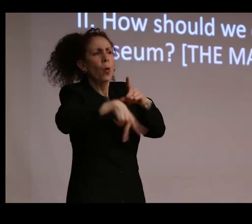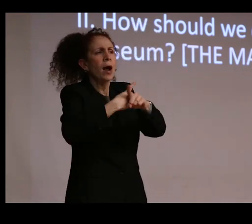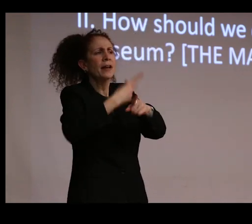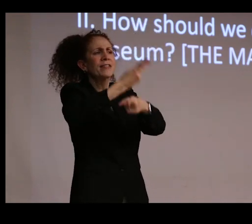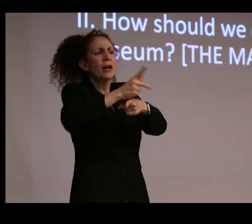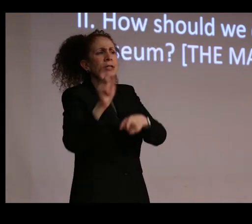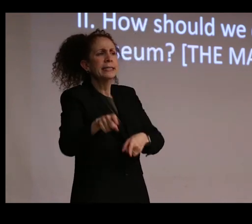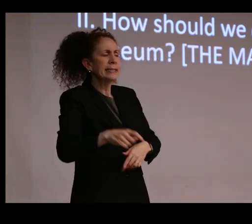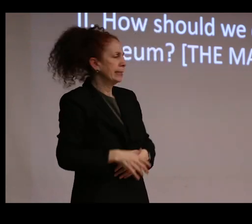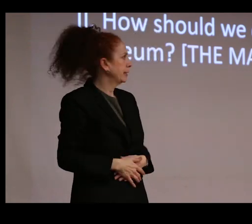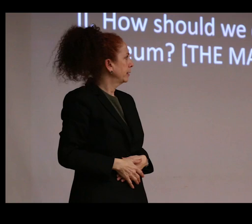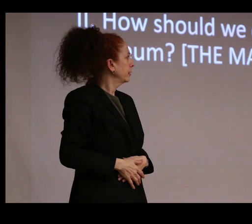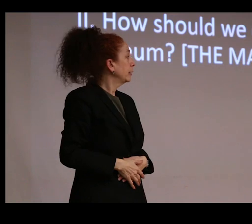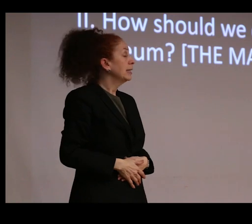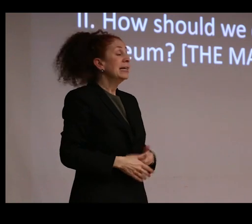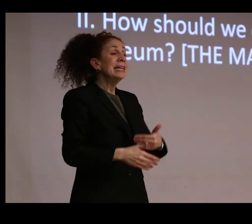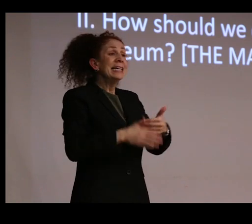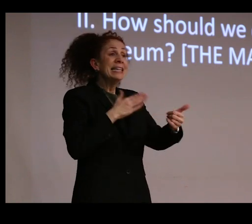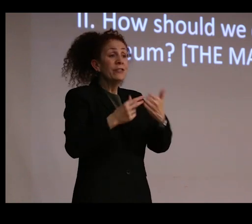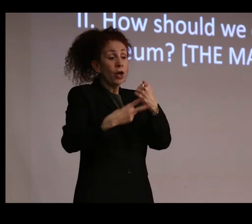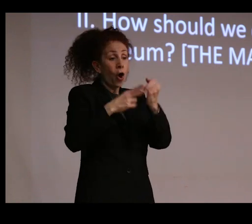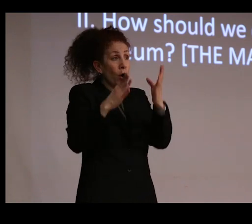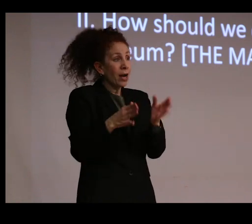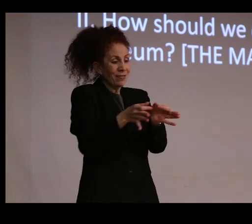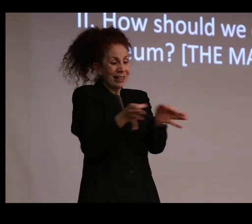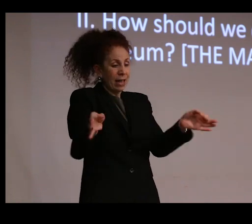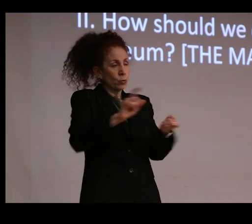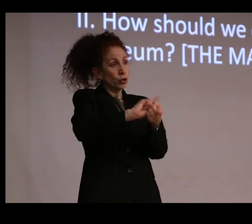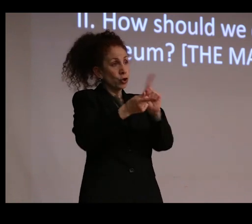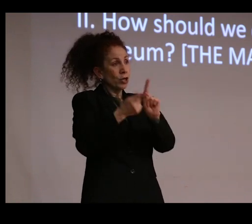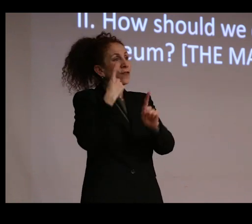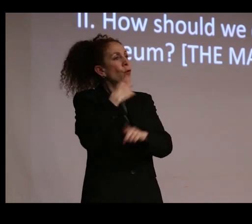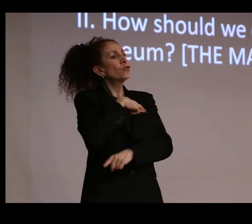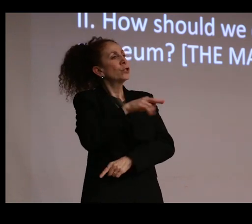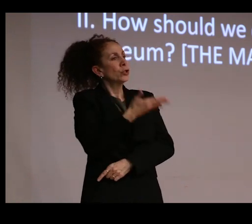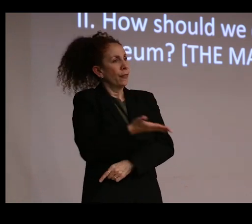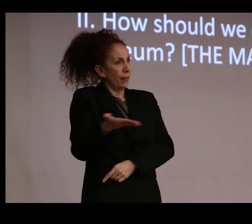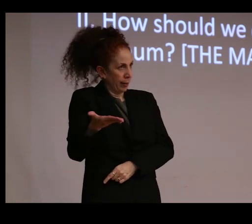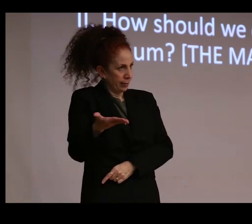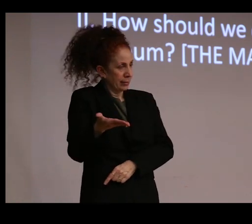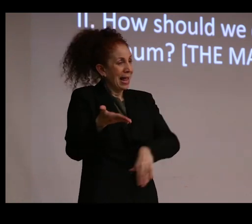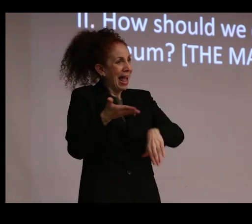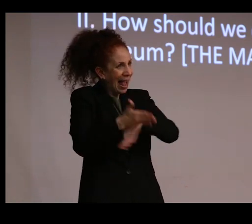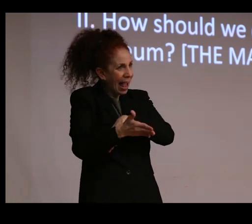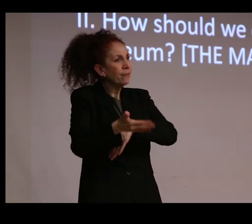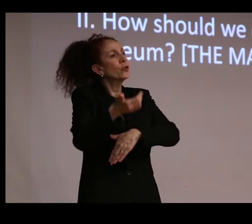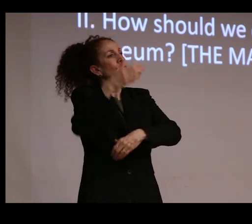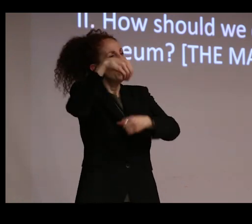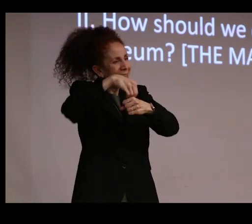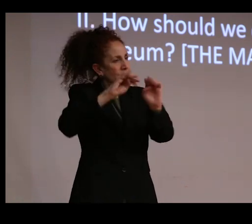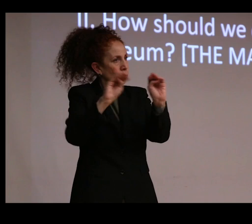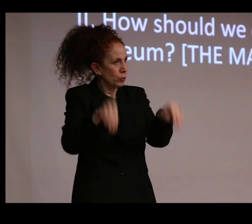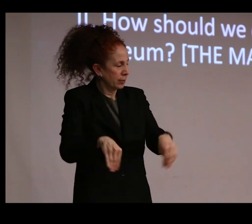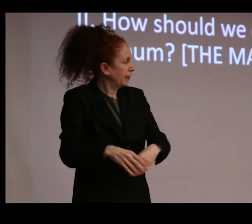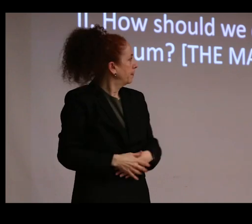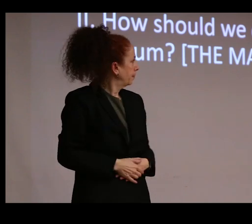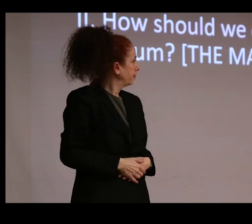In fact, the language of the archive changes quite a bit here for religious objects once they're in the care of the museum, moving from references